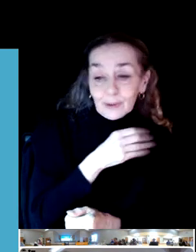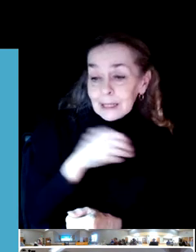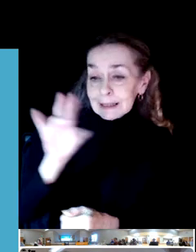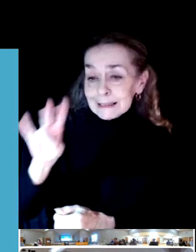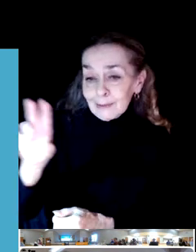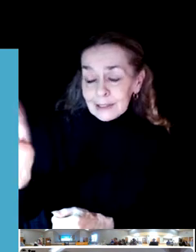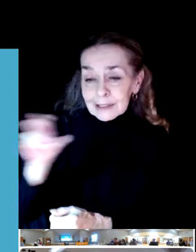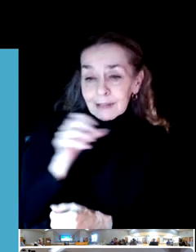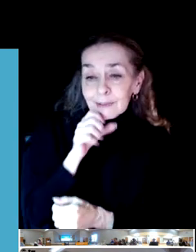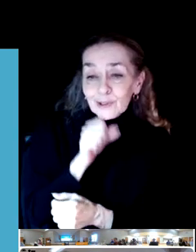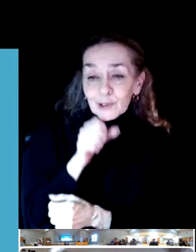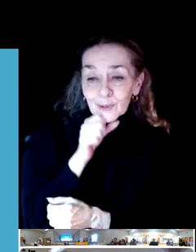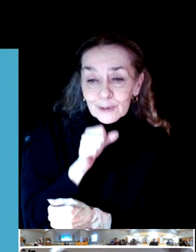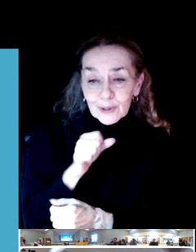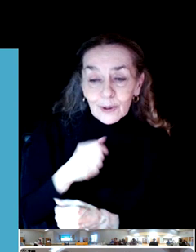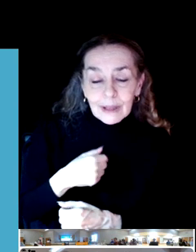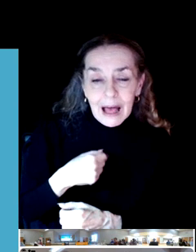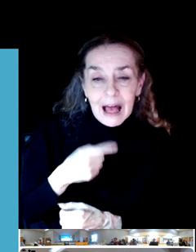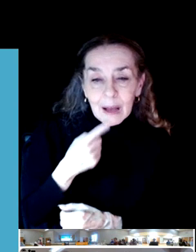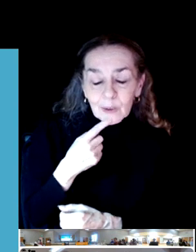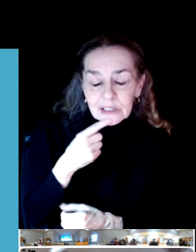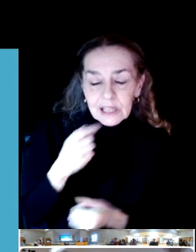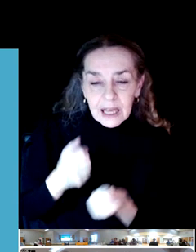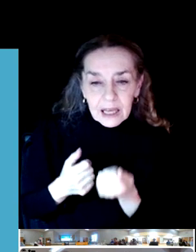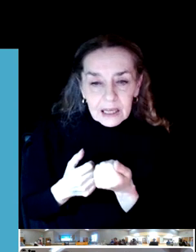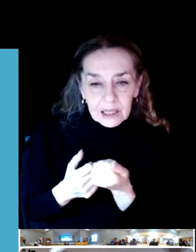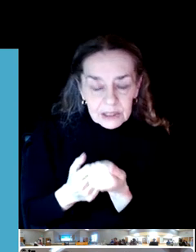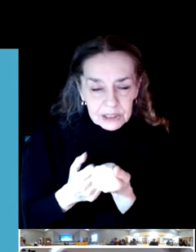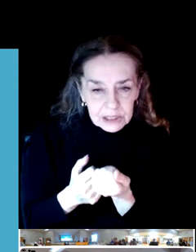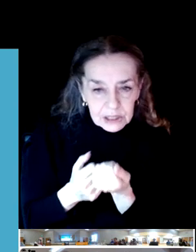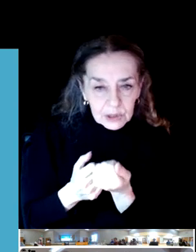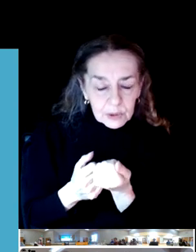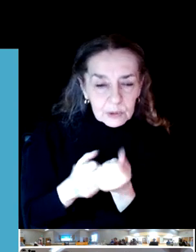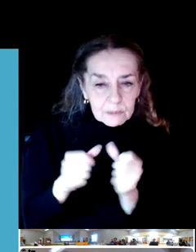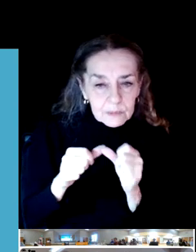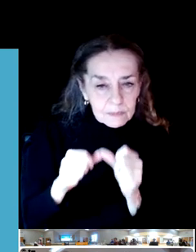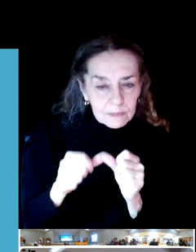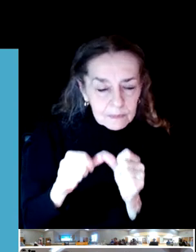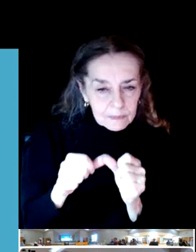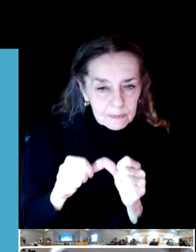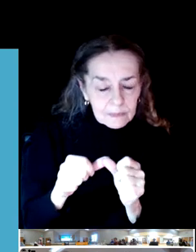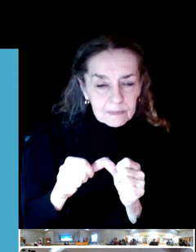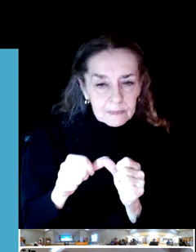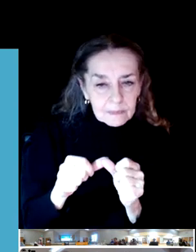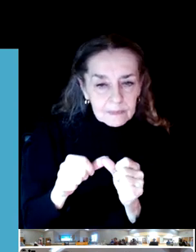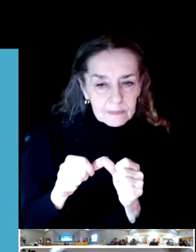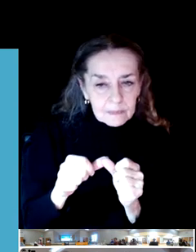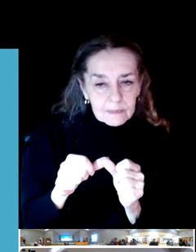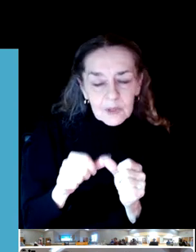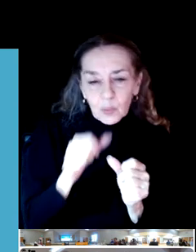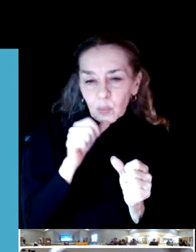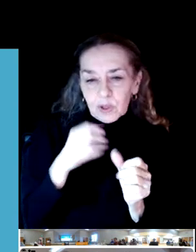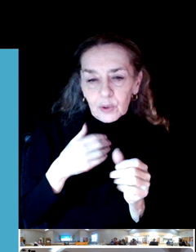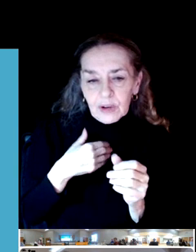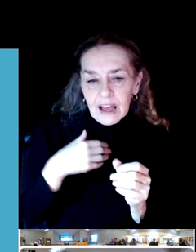There are not, in any park system, unlimited resources.